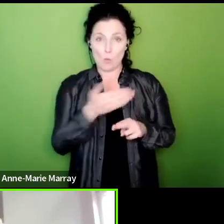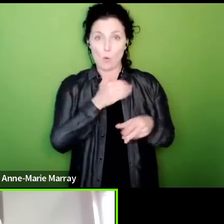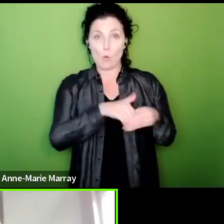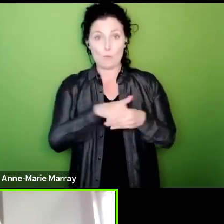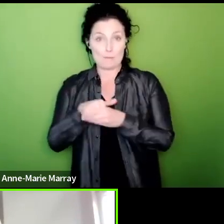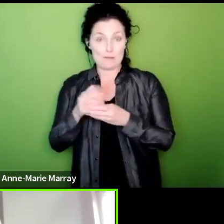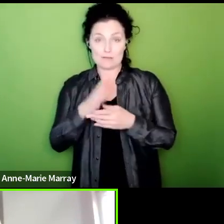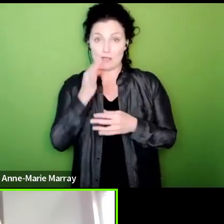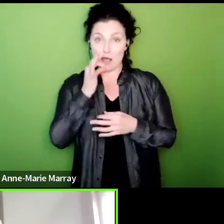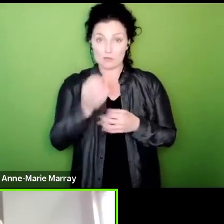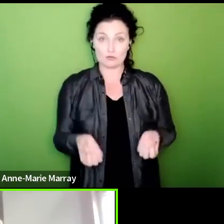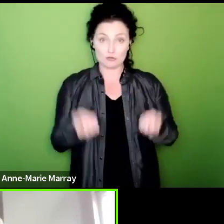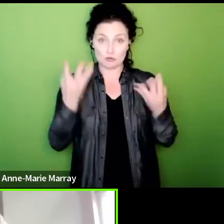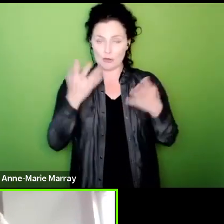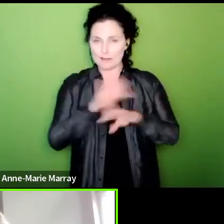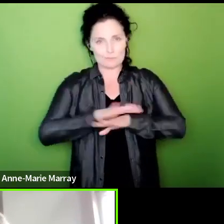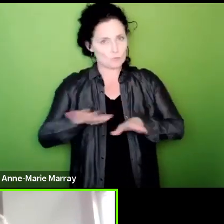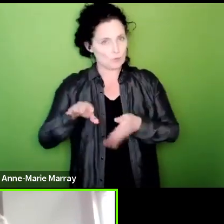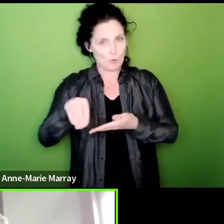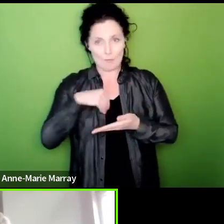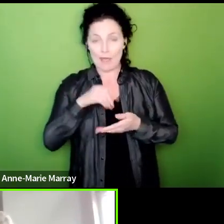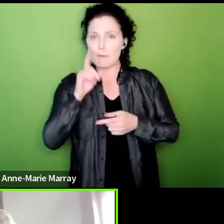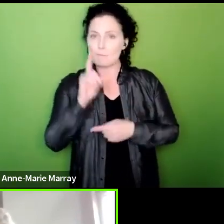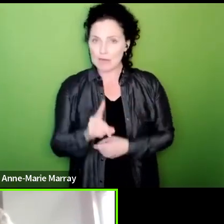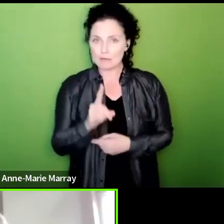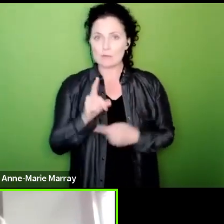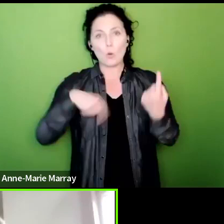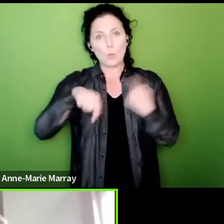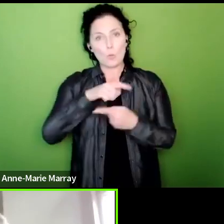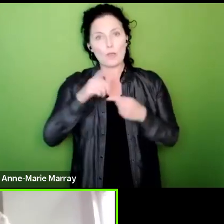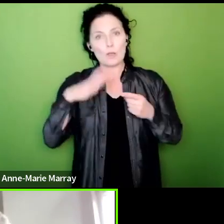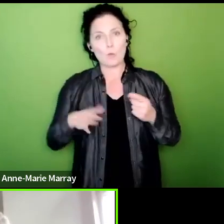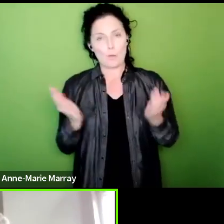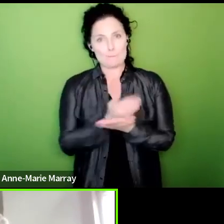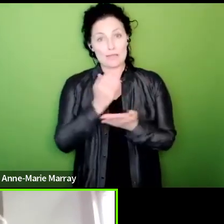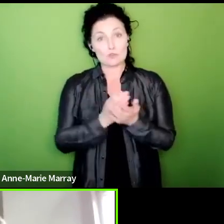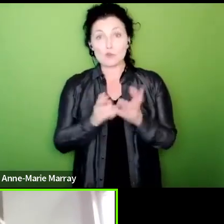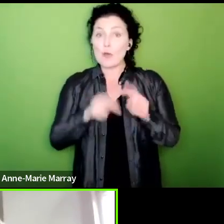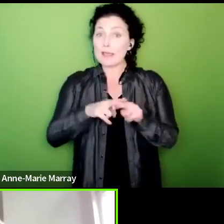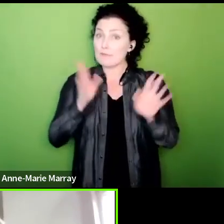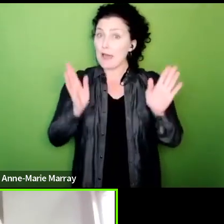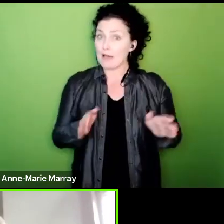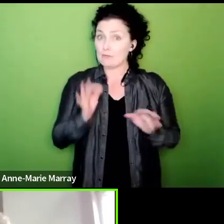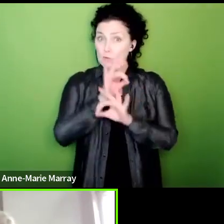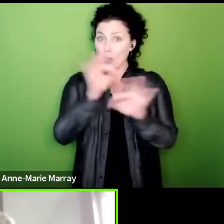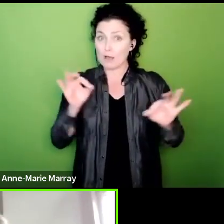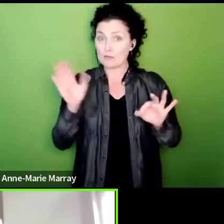but as I've stressed what we want to do is make sure if we do that it has the maximum effect and